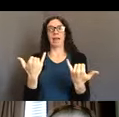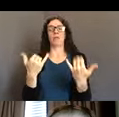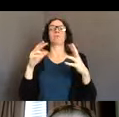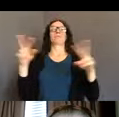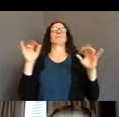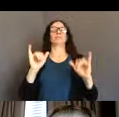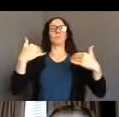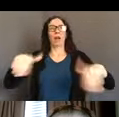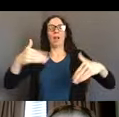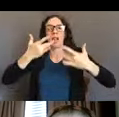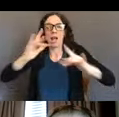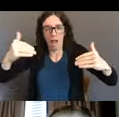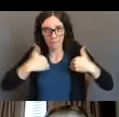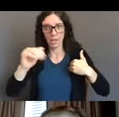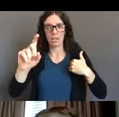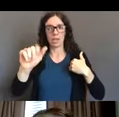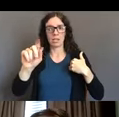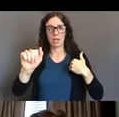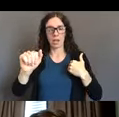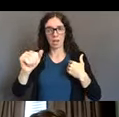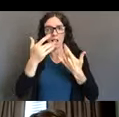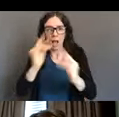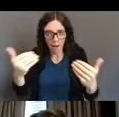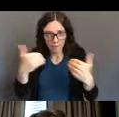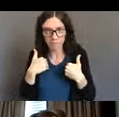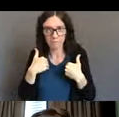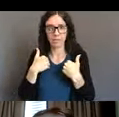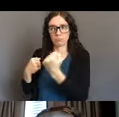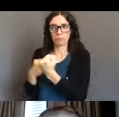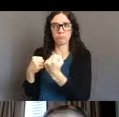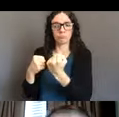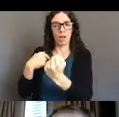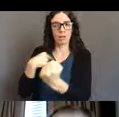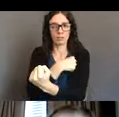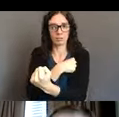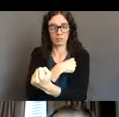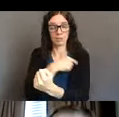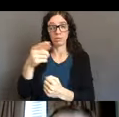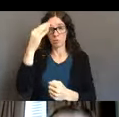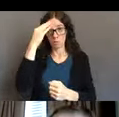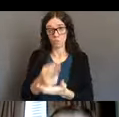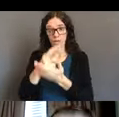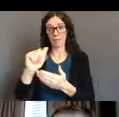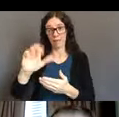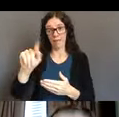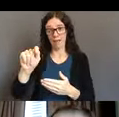As you know the 504 section of the Rehabilitation Act was a sneaky little piece added in there.